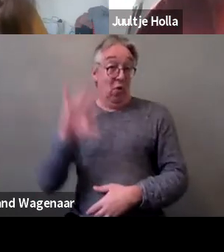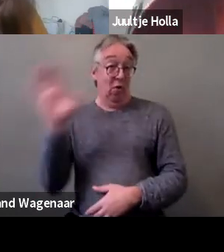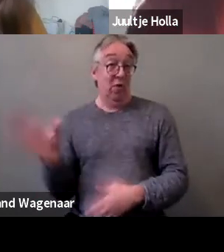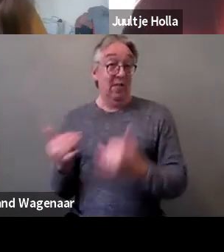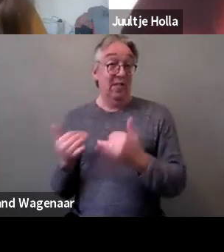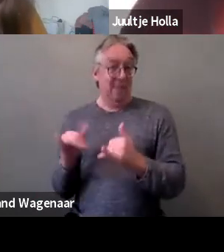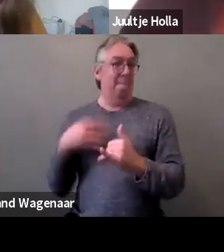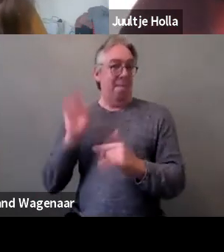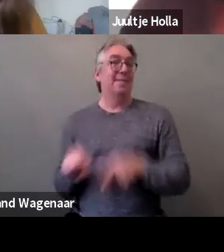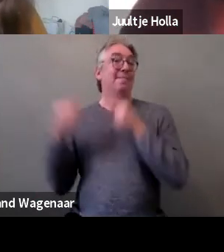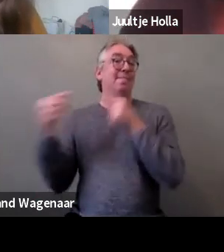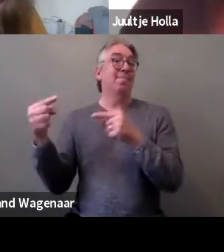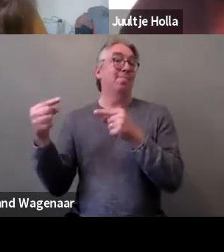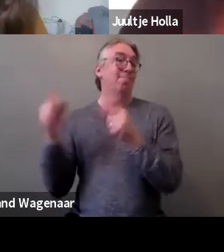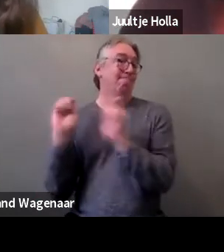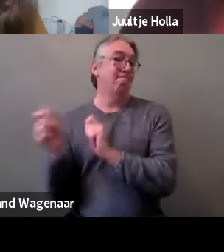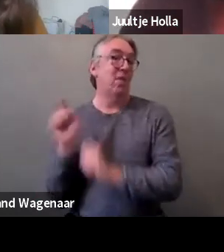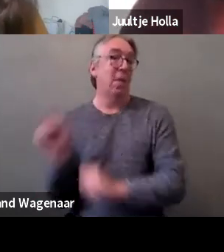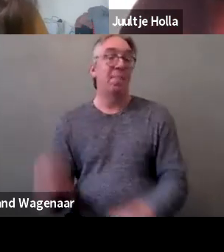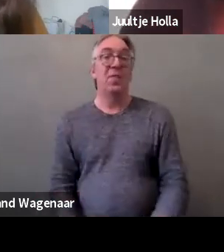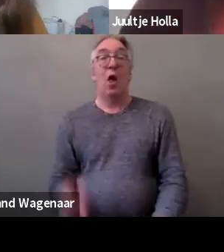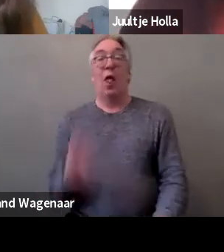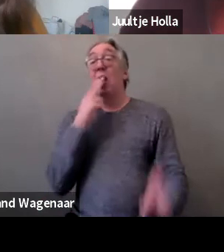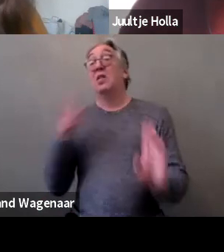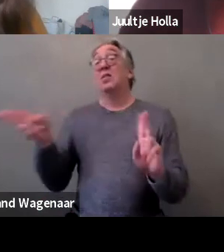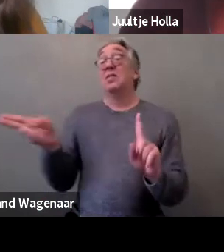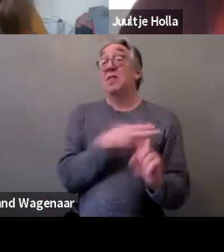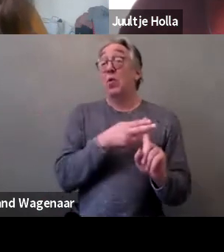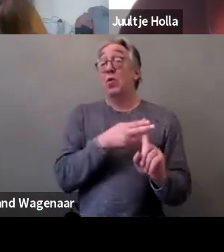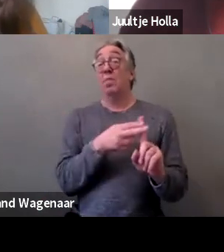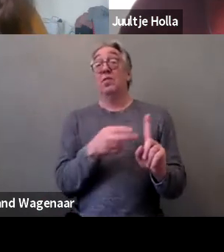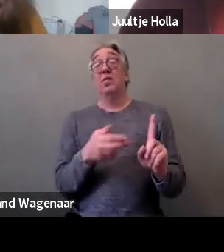We also heard about stereotypes, and the notion of consent,